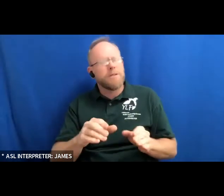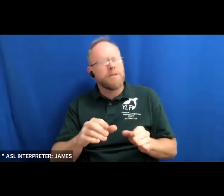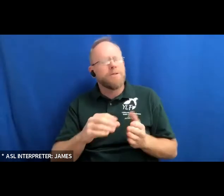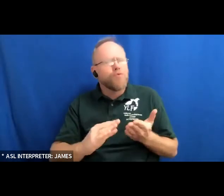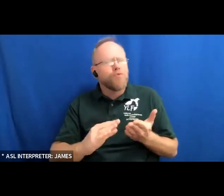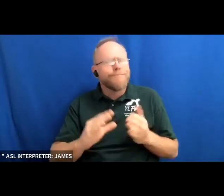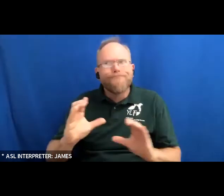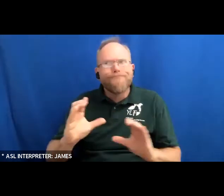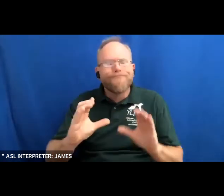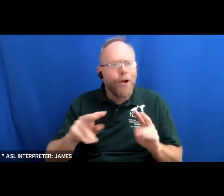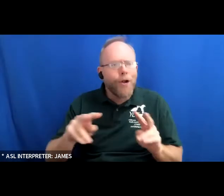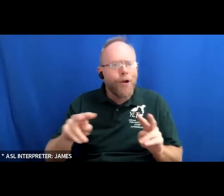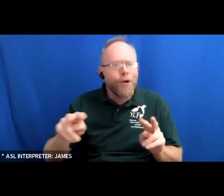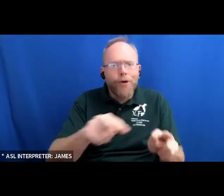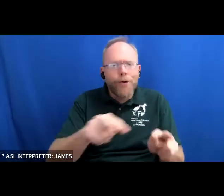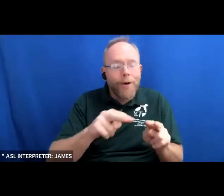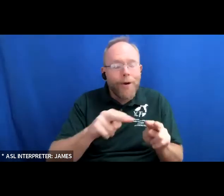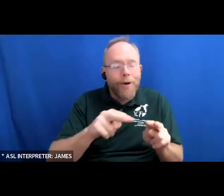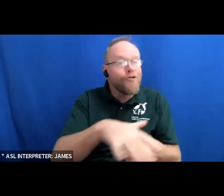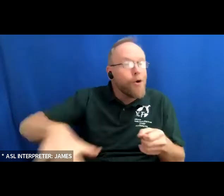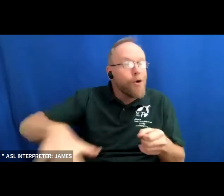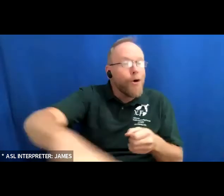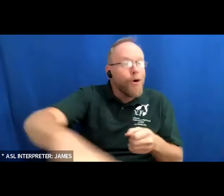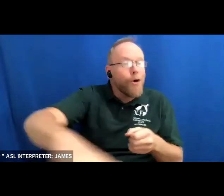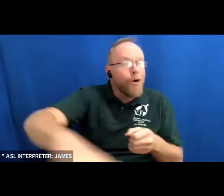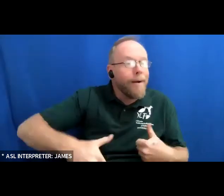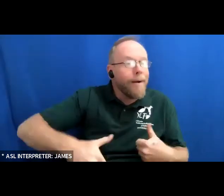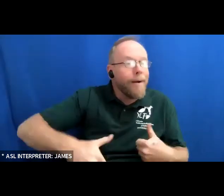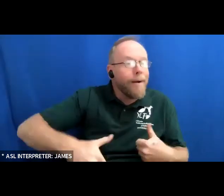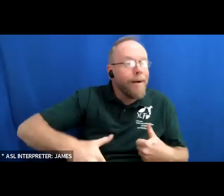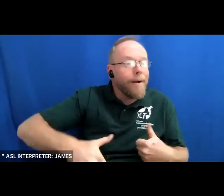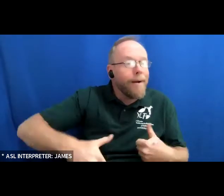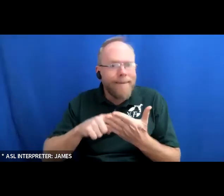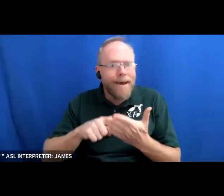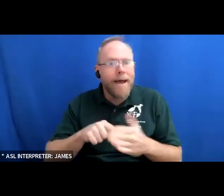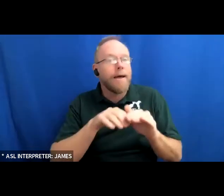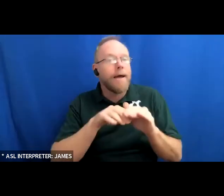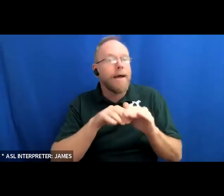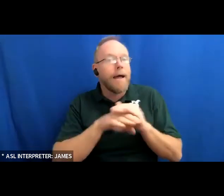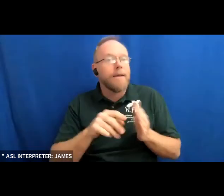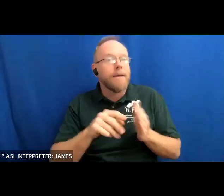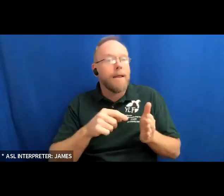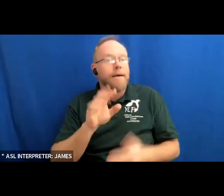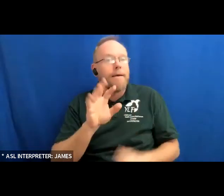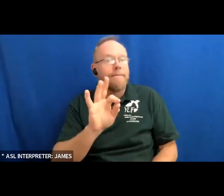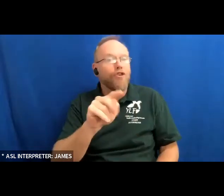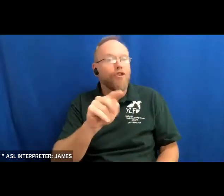and take photos to identify accessibility features and accommodations in their own neighborhood and